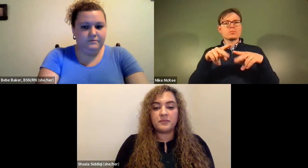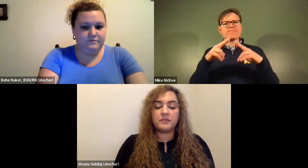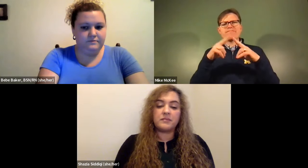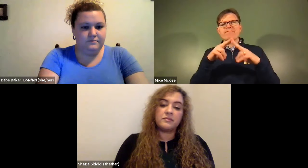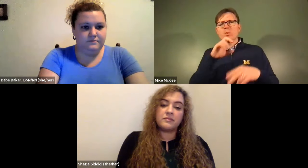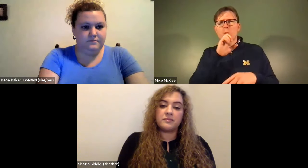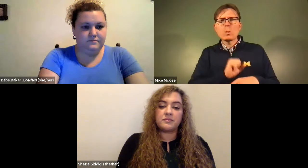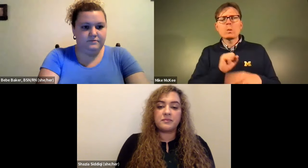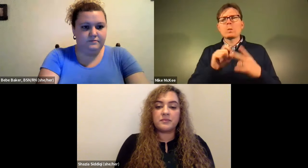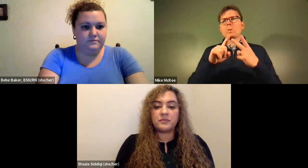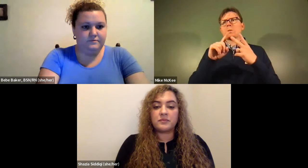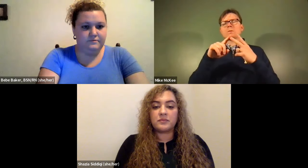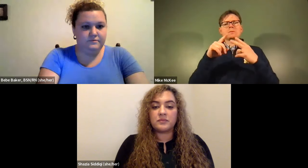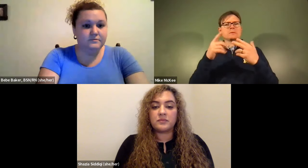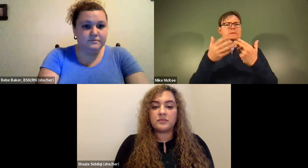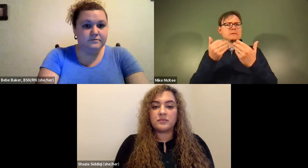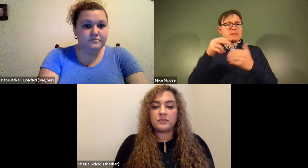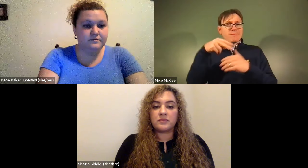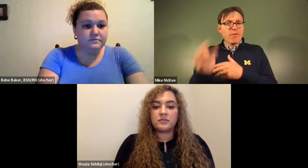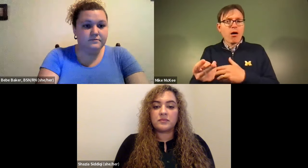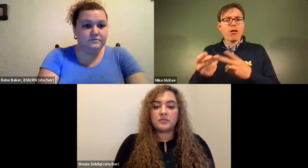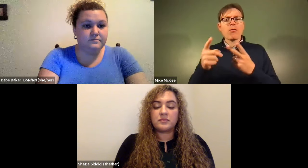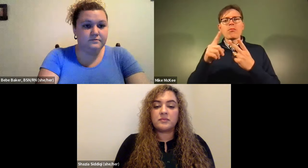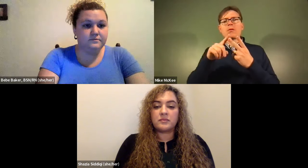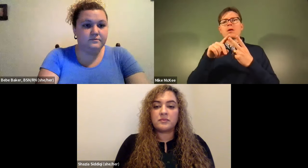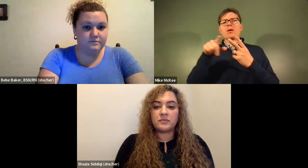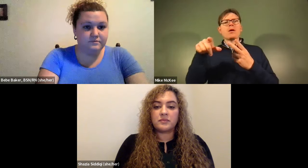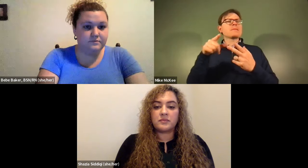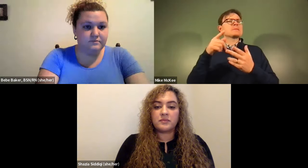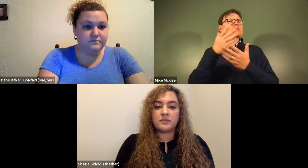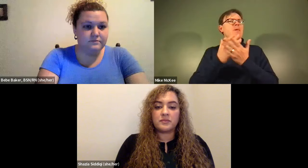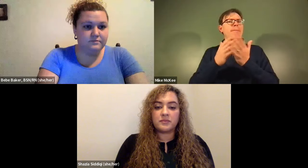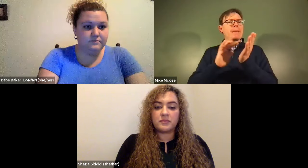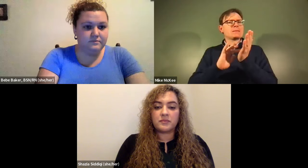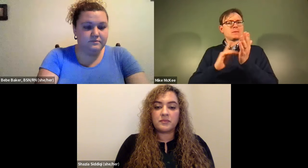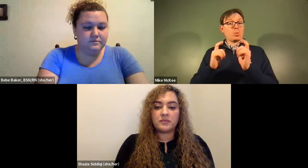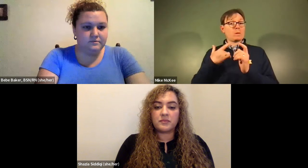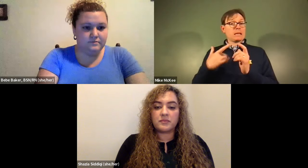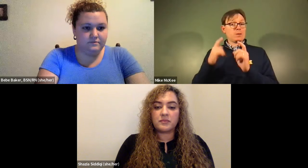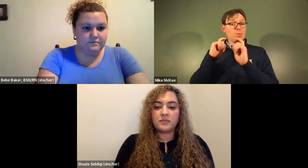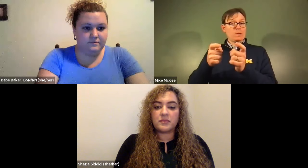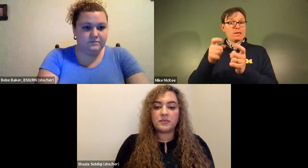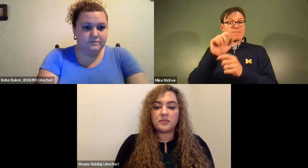James Cech: So depends, if a person is very old. James Cech: They will they're a fall risk.